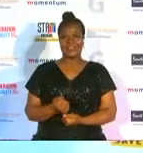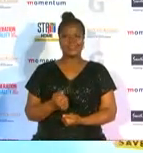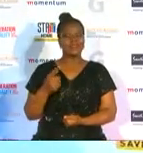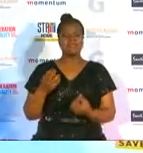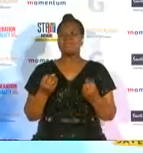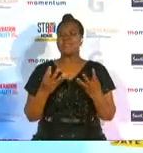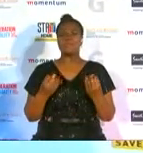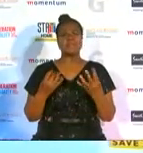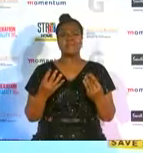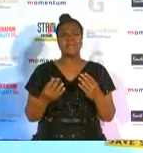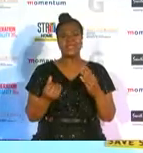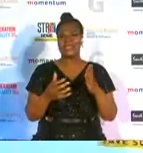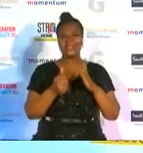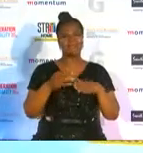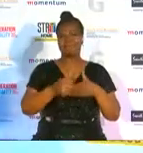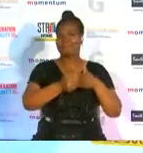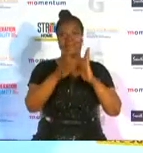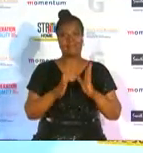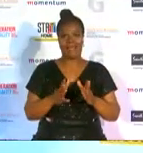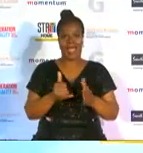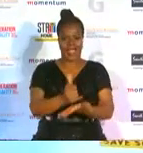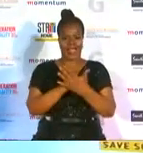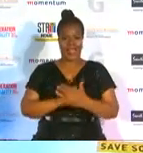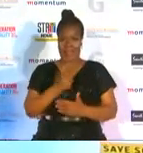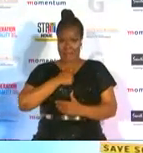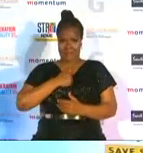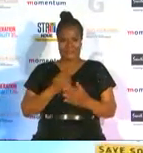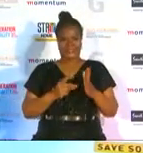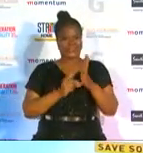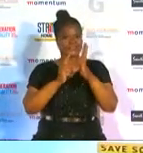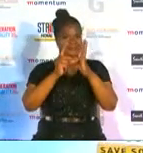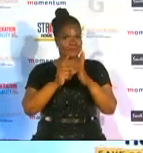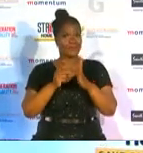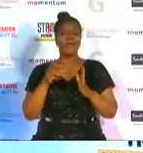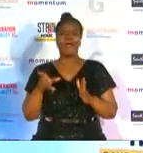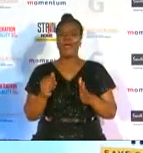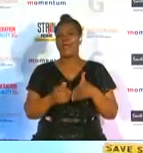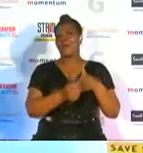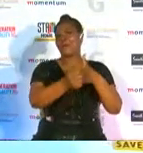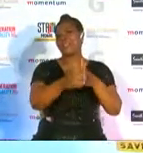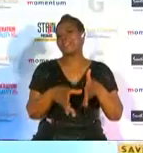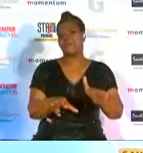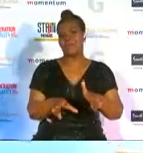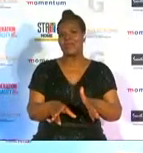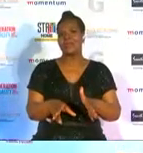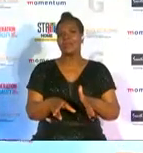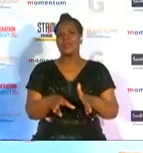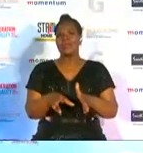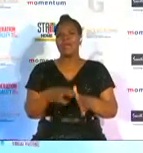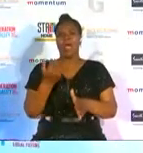mentors who helped me to develop me and lead the way and i've just tried to make sure